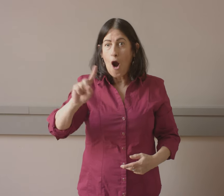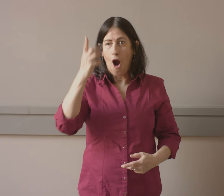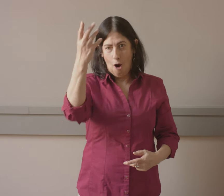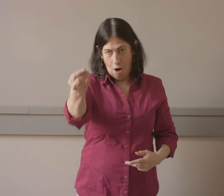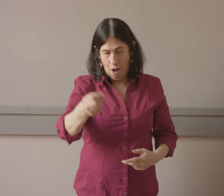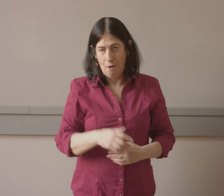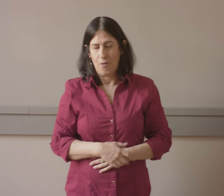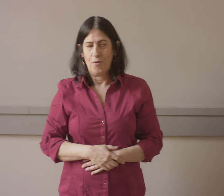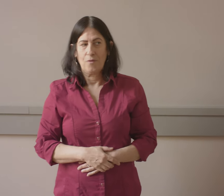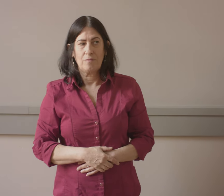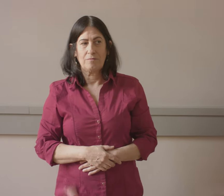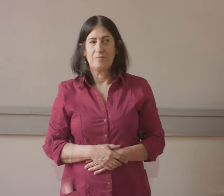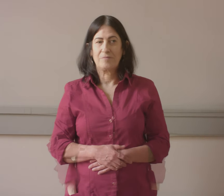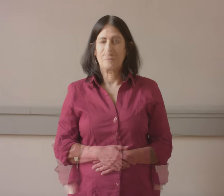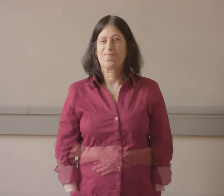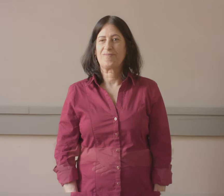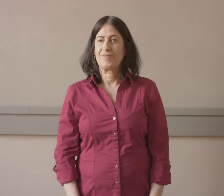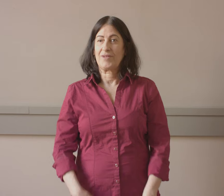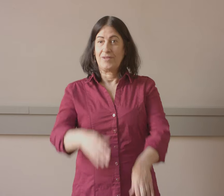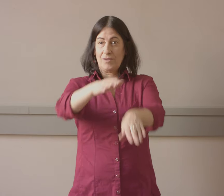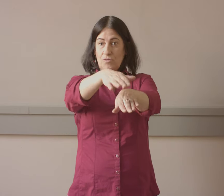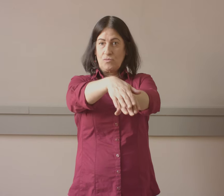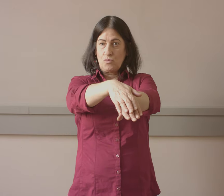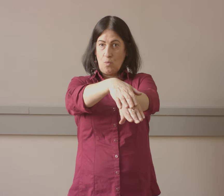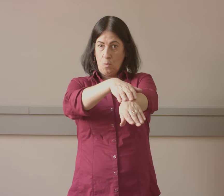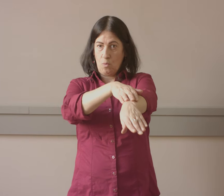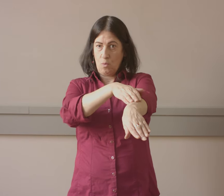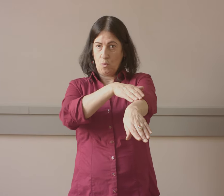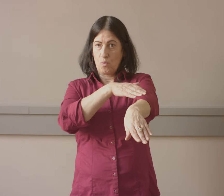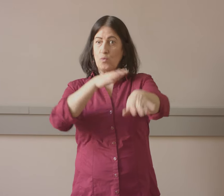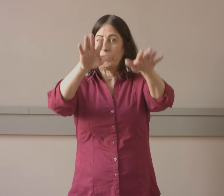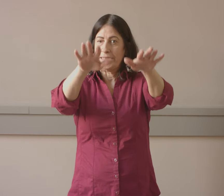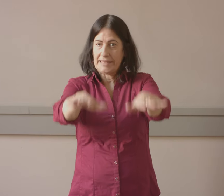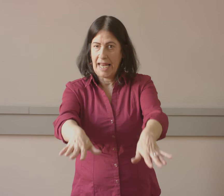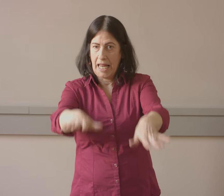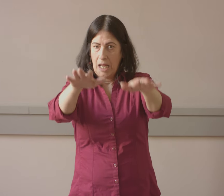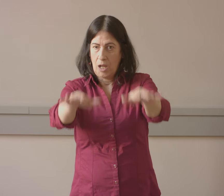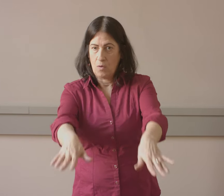see, and then they know where to go. So this is the sign for slow down, and the